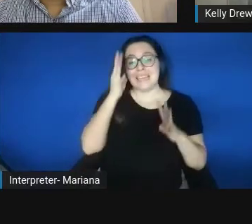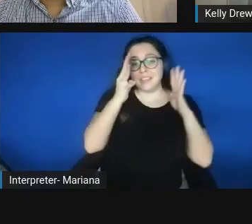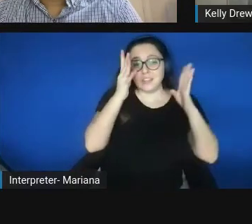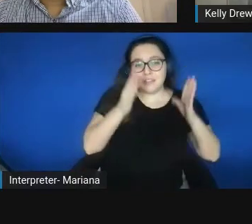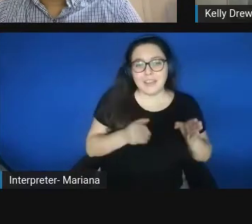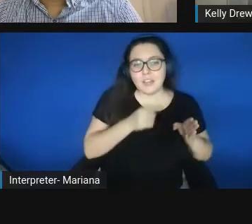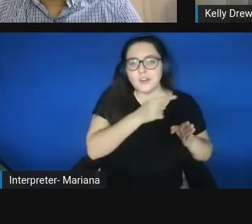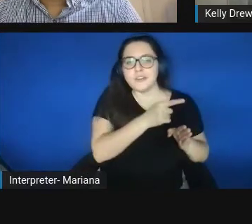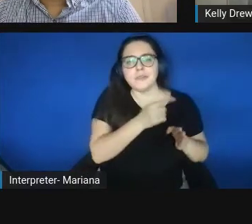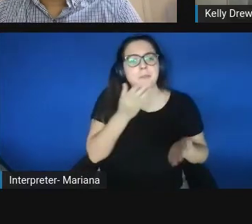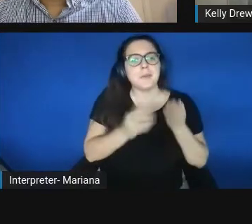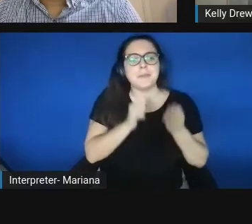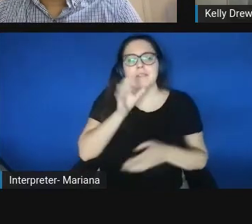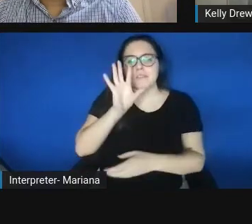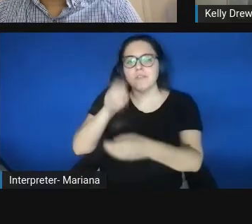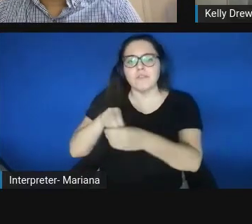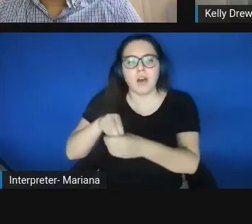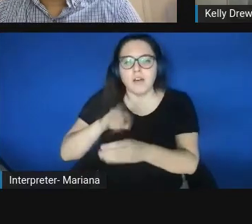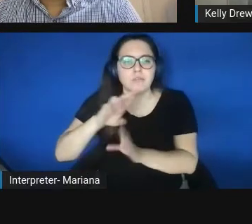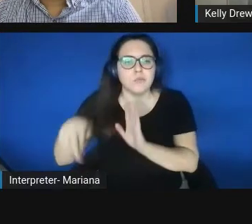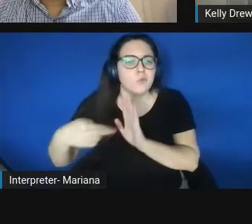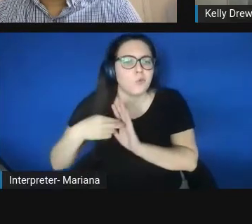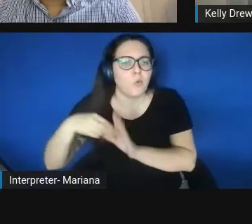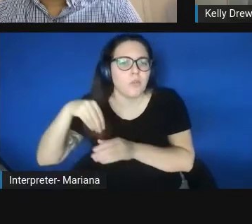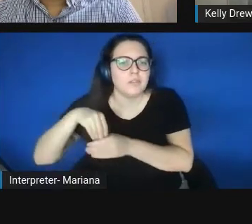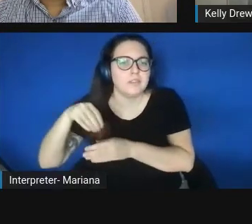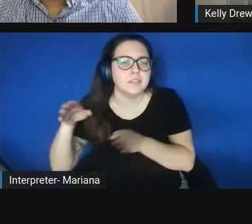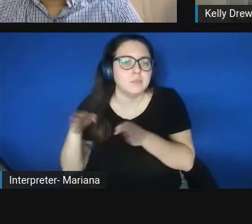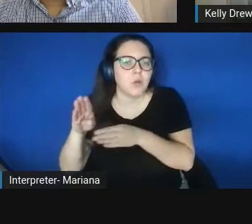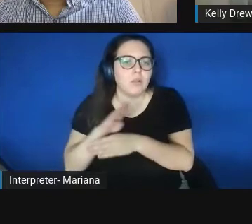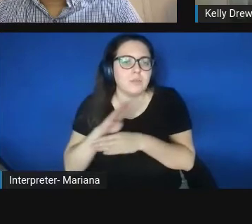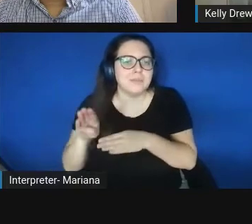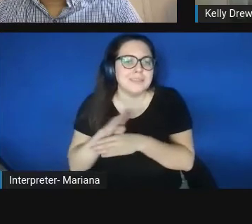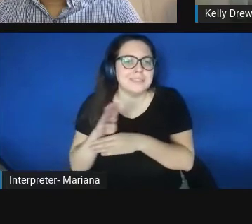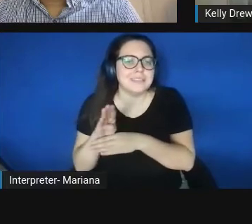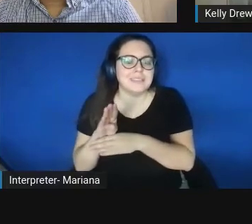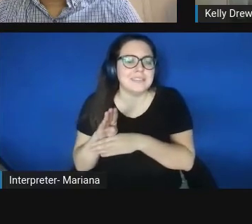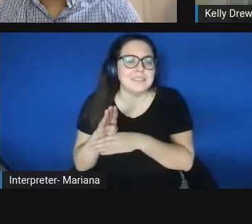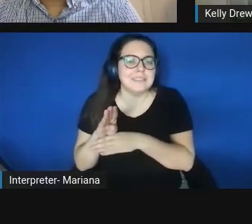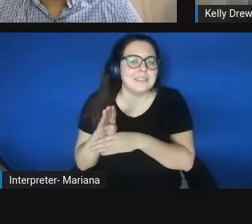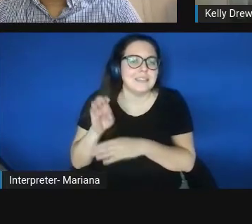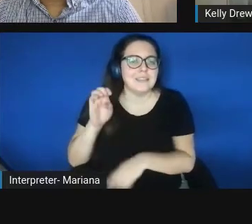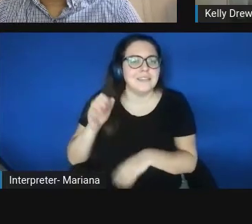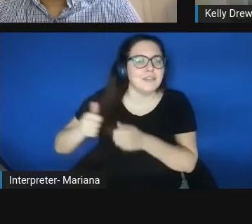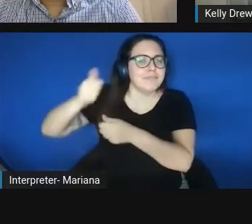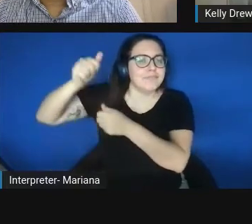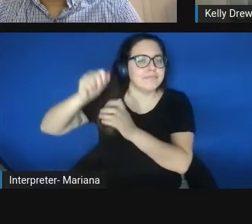in the small business on the executive team of a start-up, but can consult them and support them